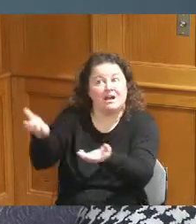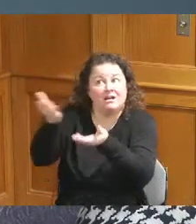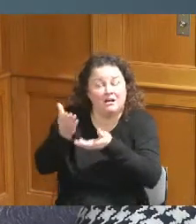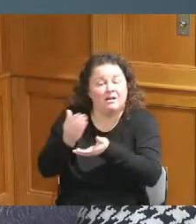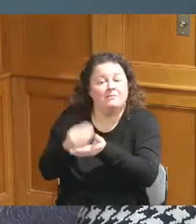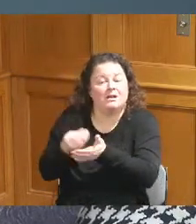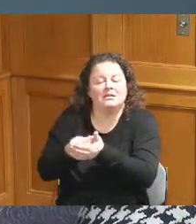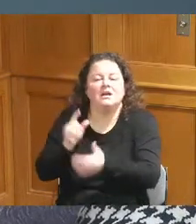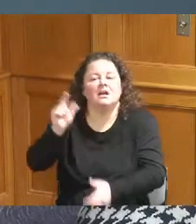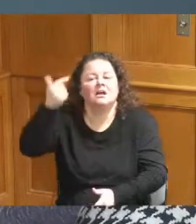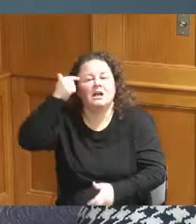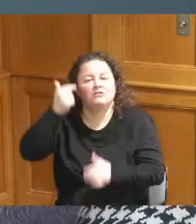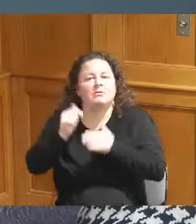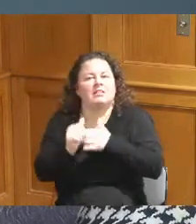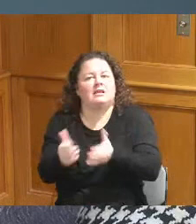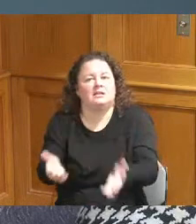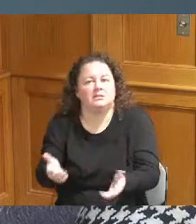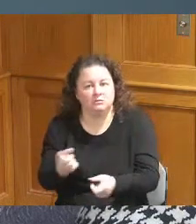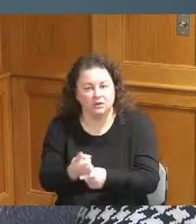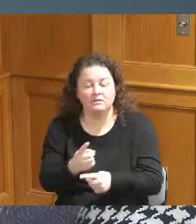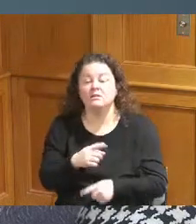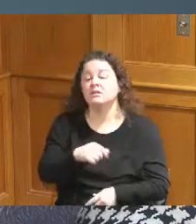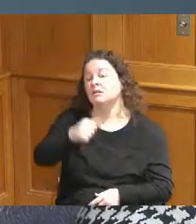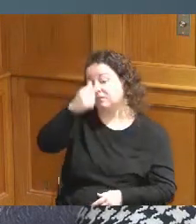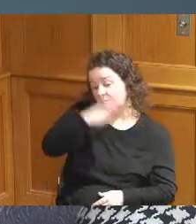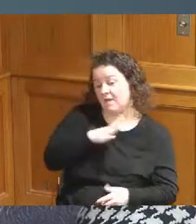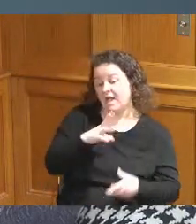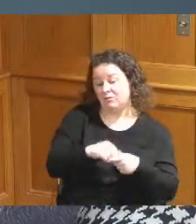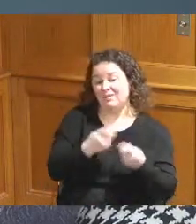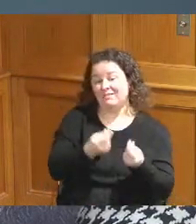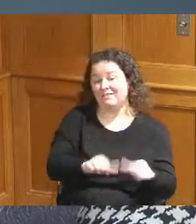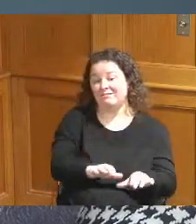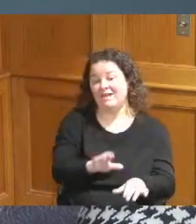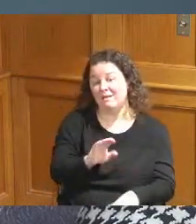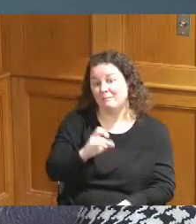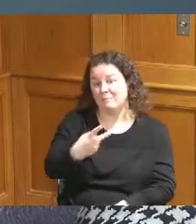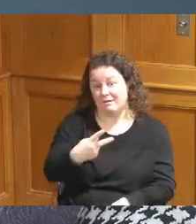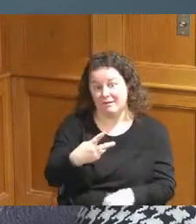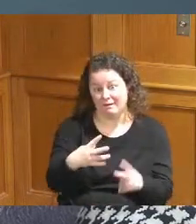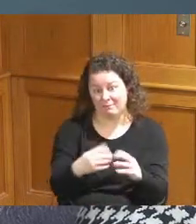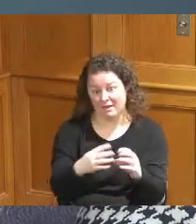that was in our Land Bank meeting and he said I didn't know this about Lincoln Heights and what